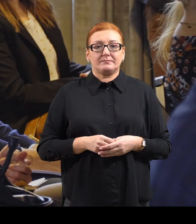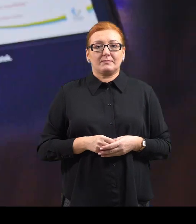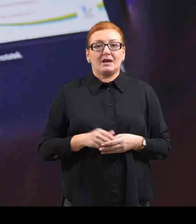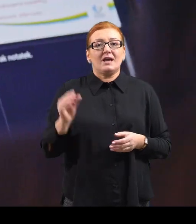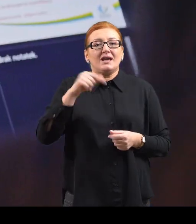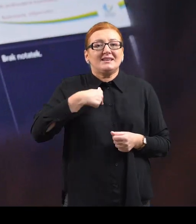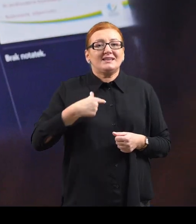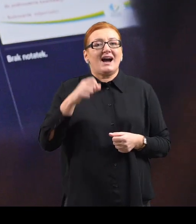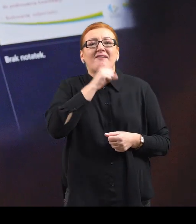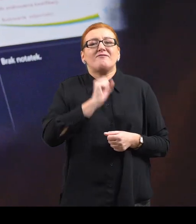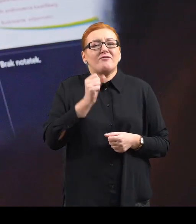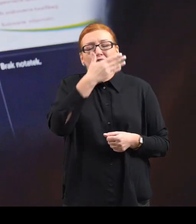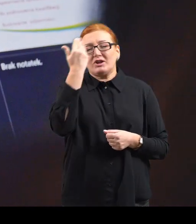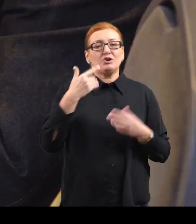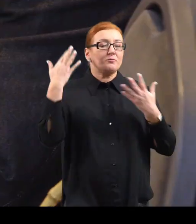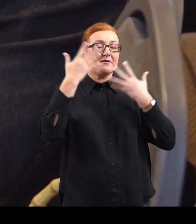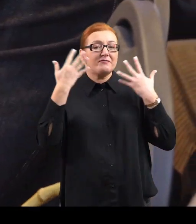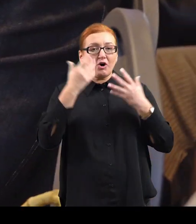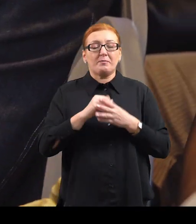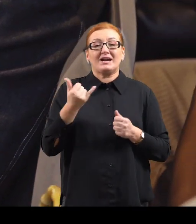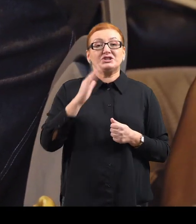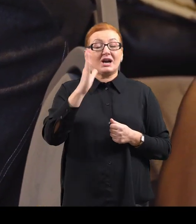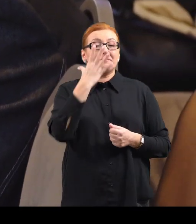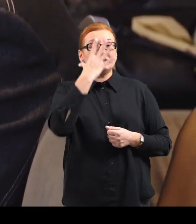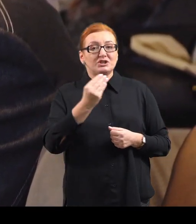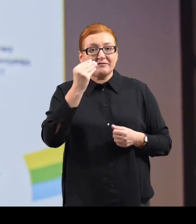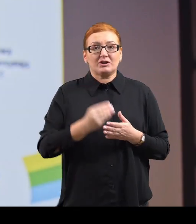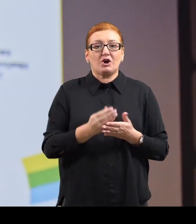I cannot even imagine how it would look like